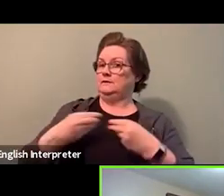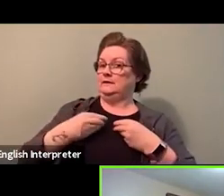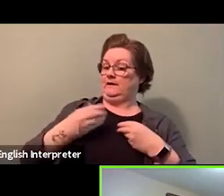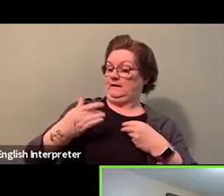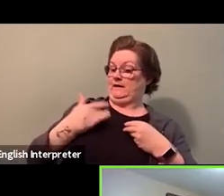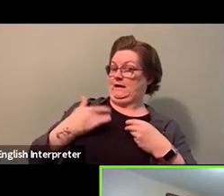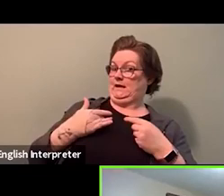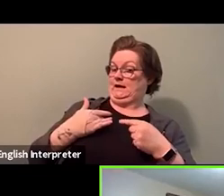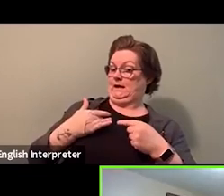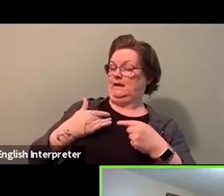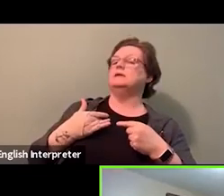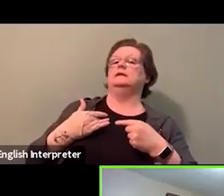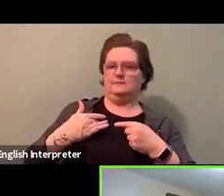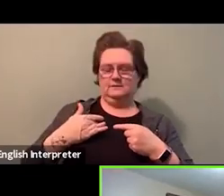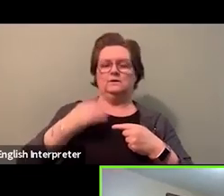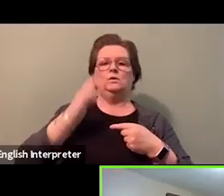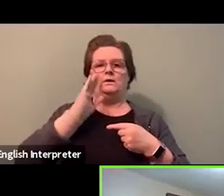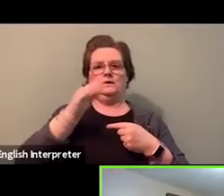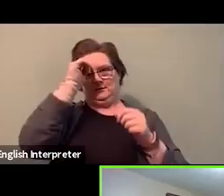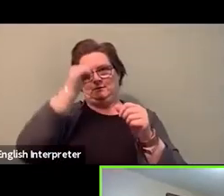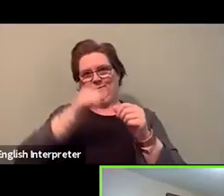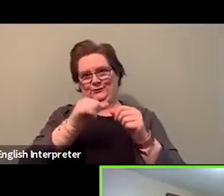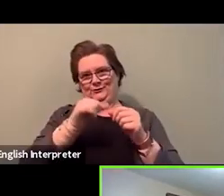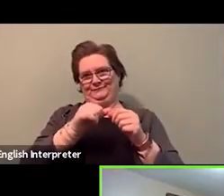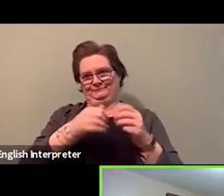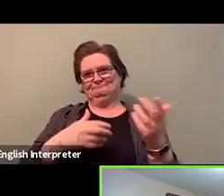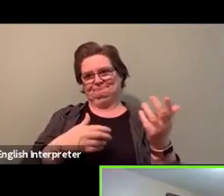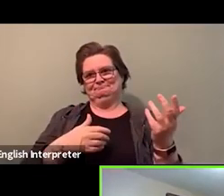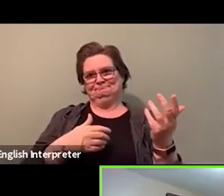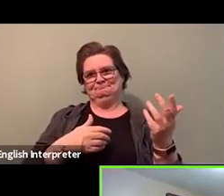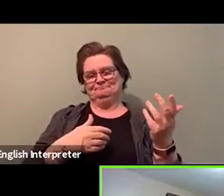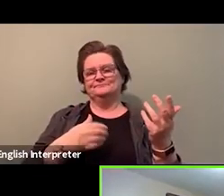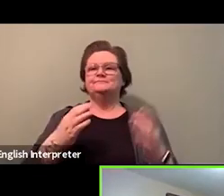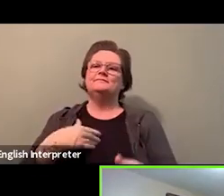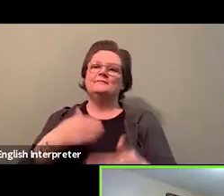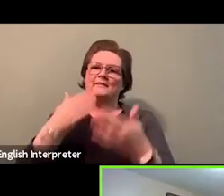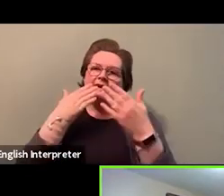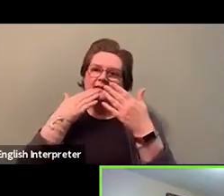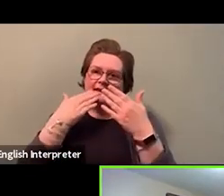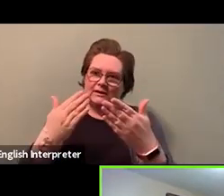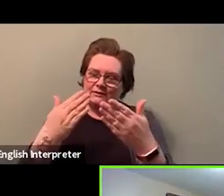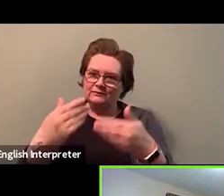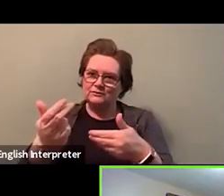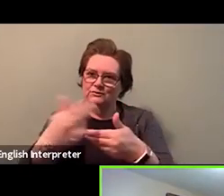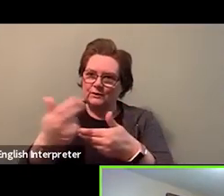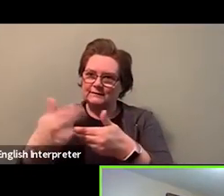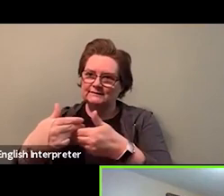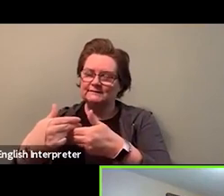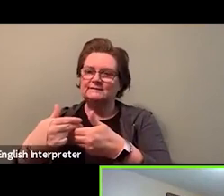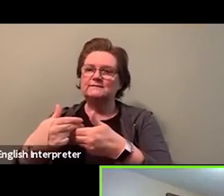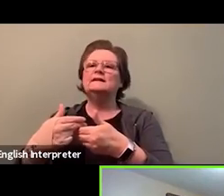We thank everyone again for being here. Be good to one another and be safe, Ms. Veriline?